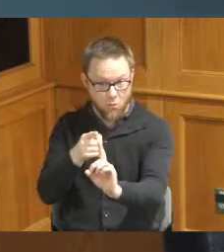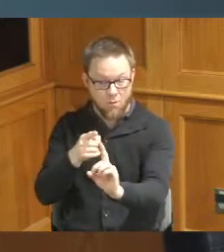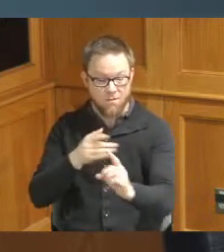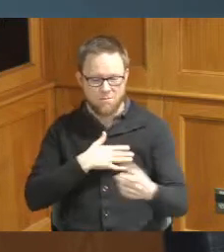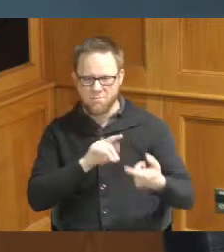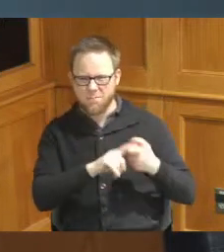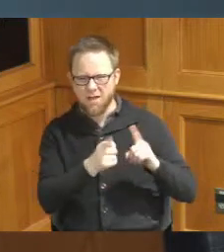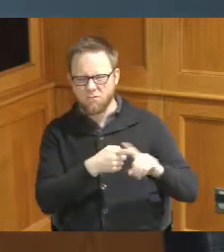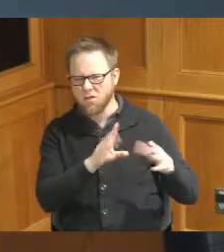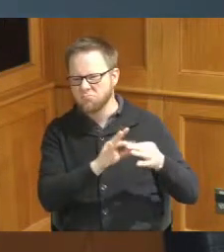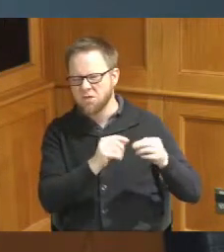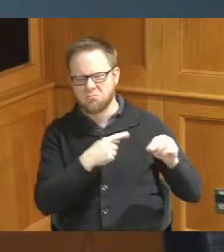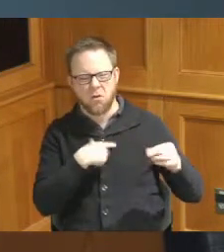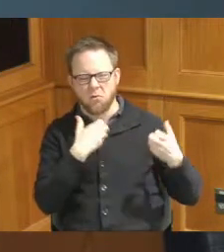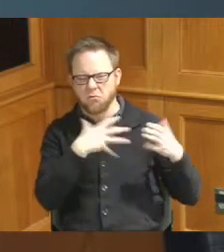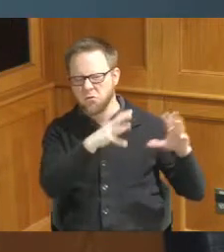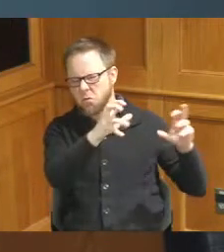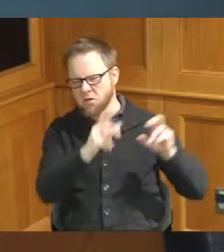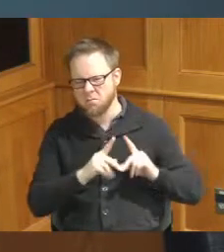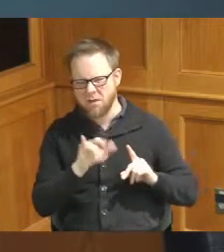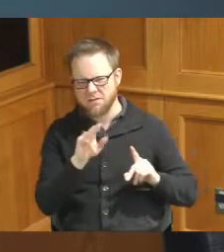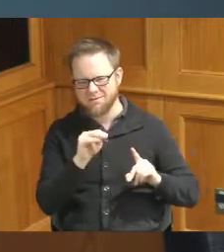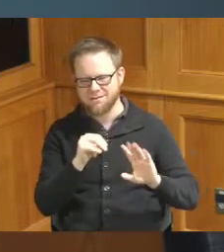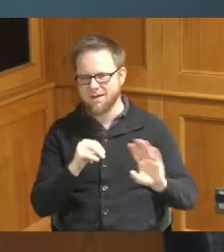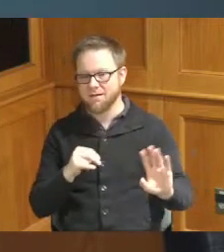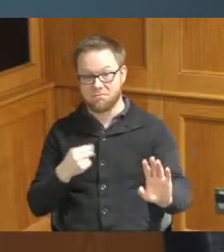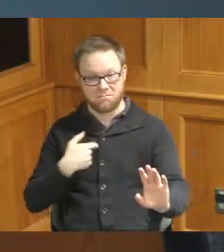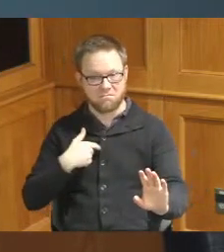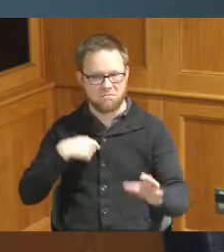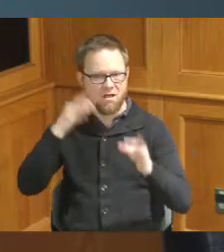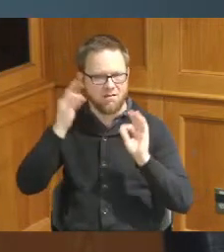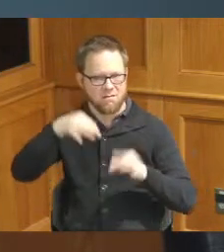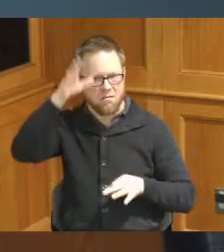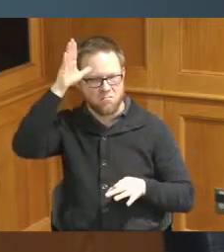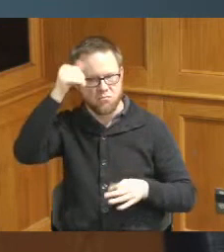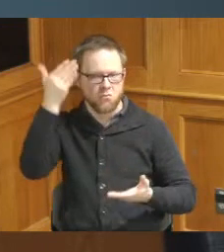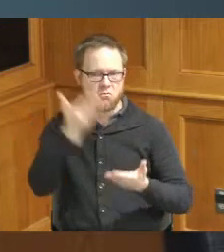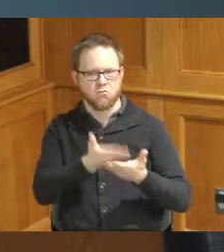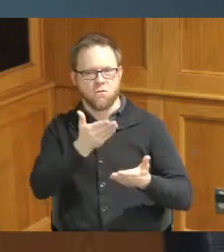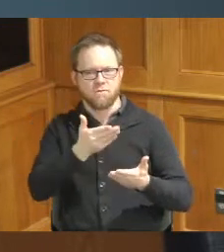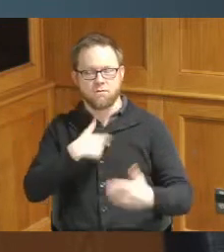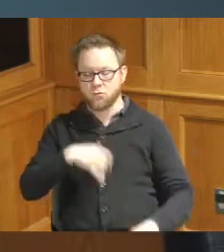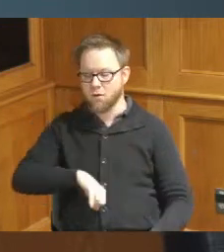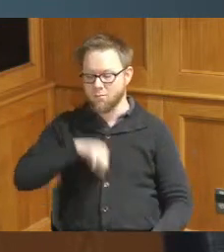would not come back here I wanted to prove and I'm very proud of the young people that have come